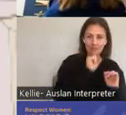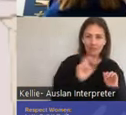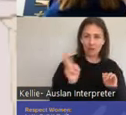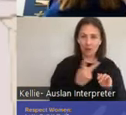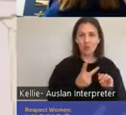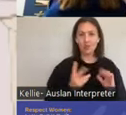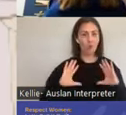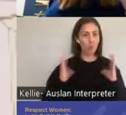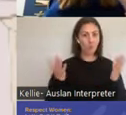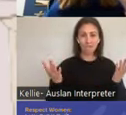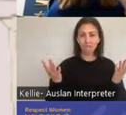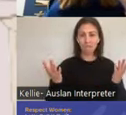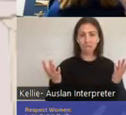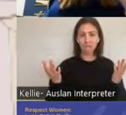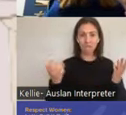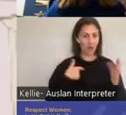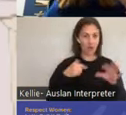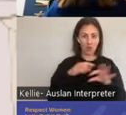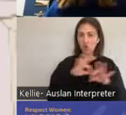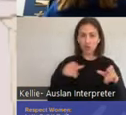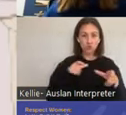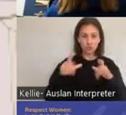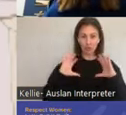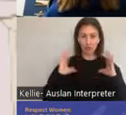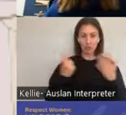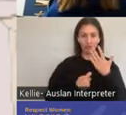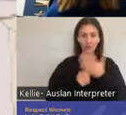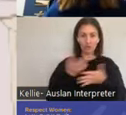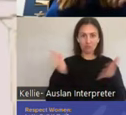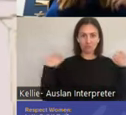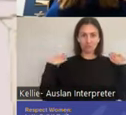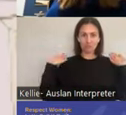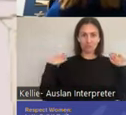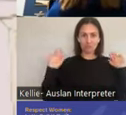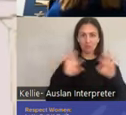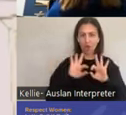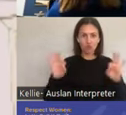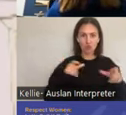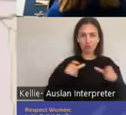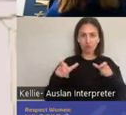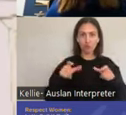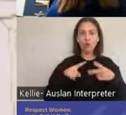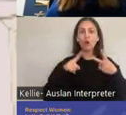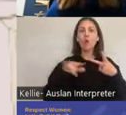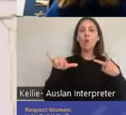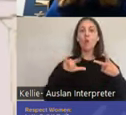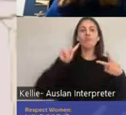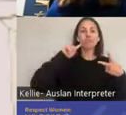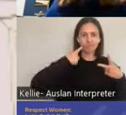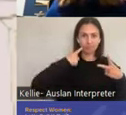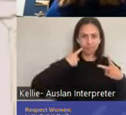which means nonconcordant erections. So we call that nonccordance. That when